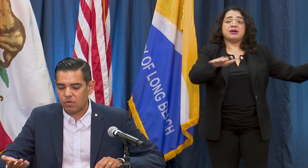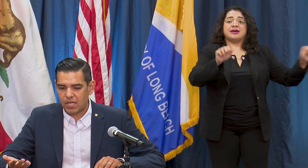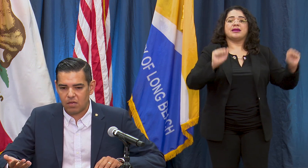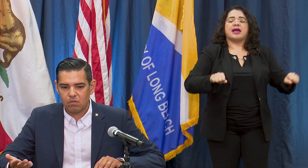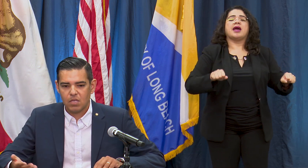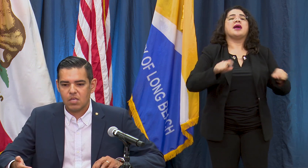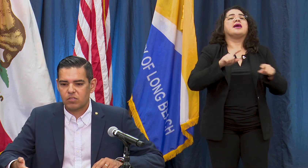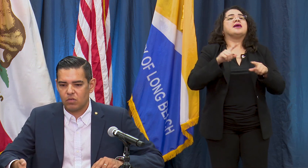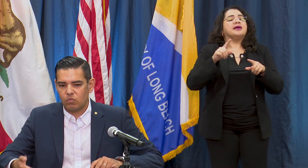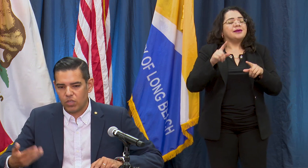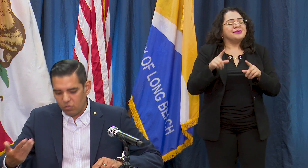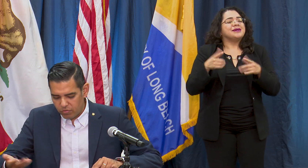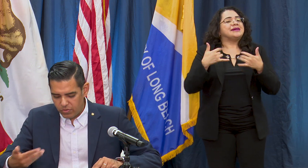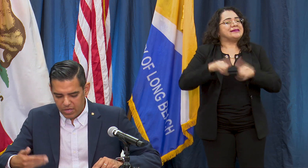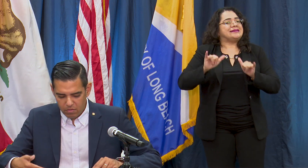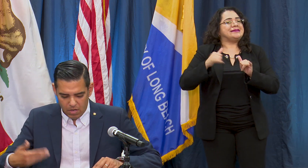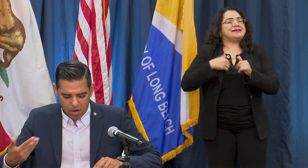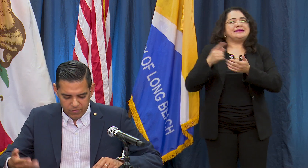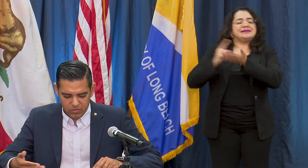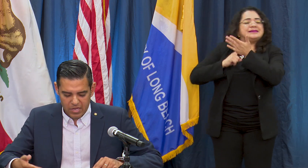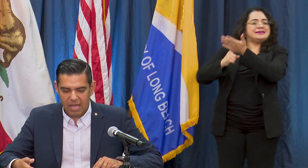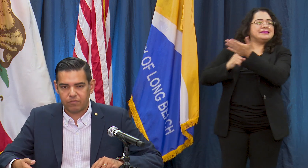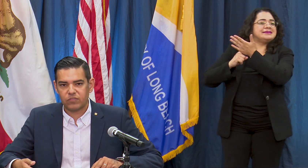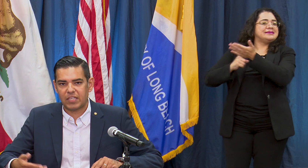right now. Obviously they have set